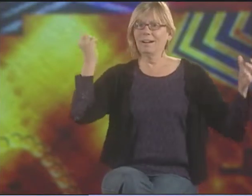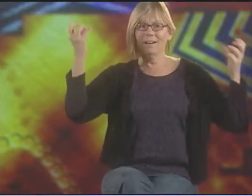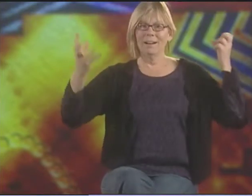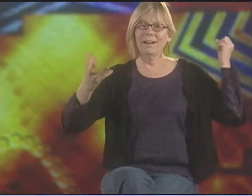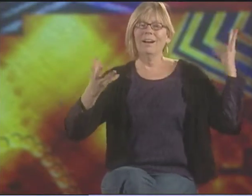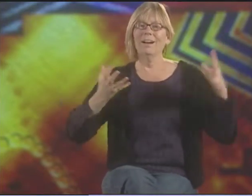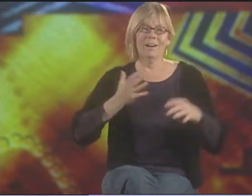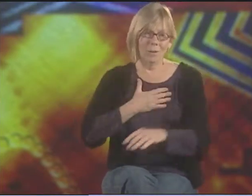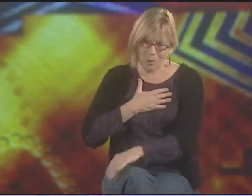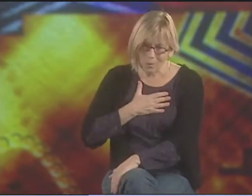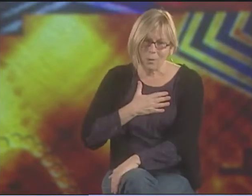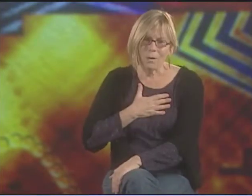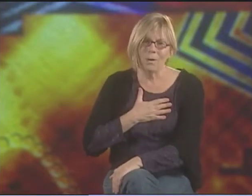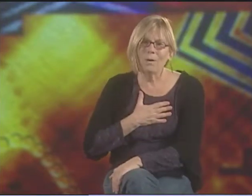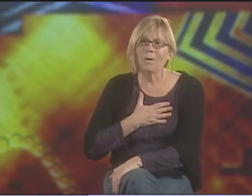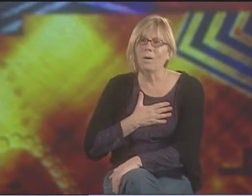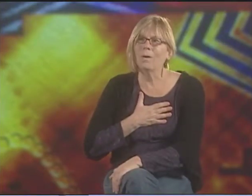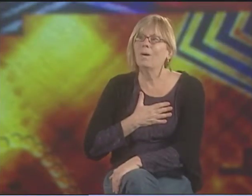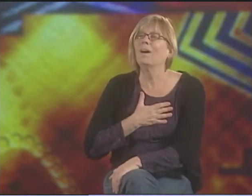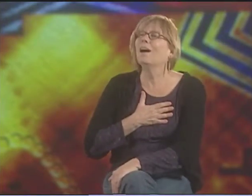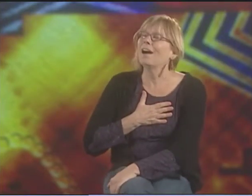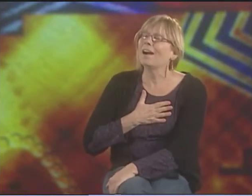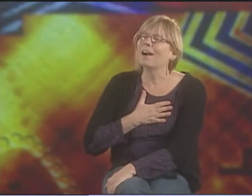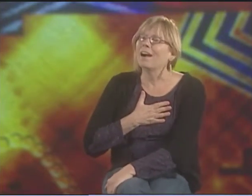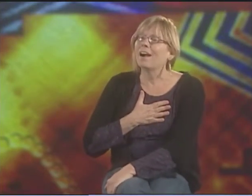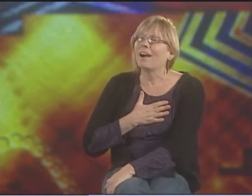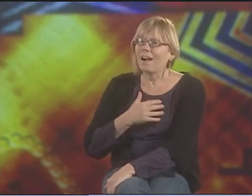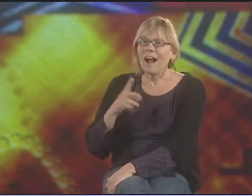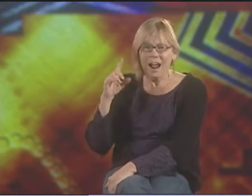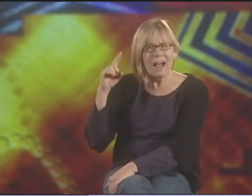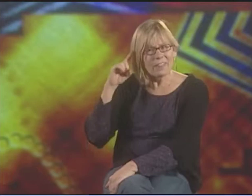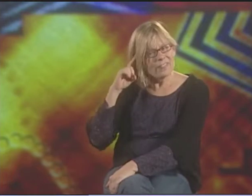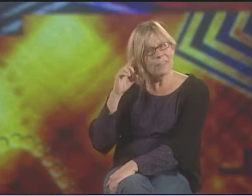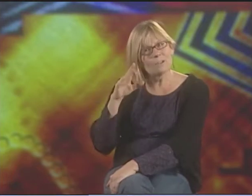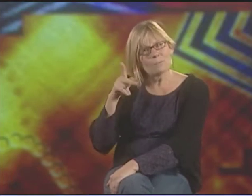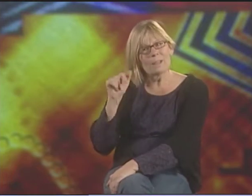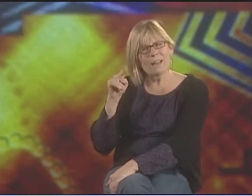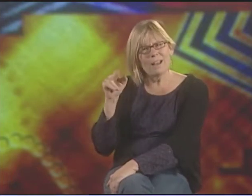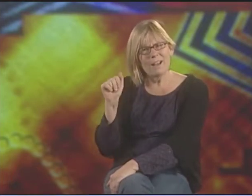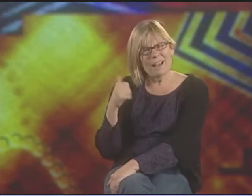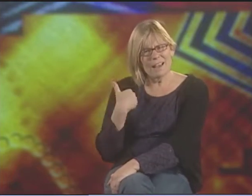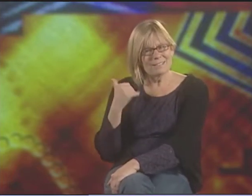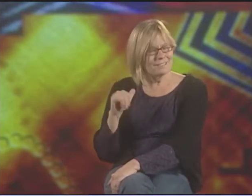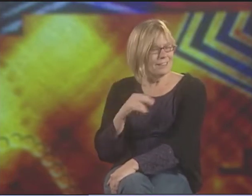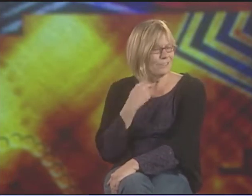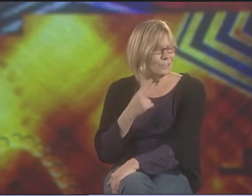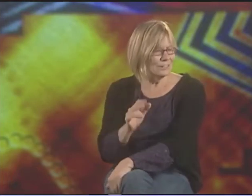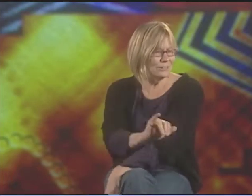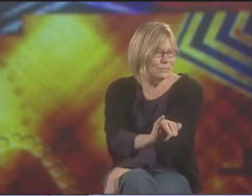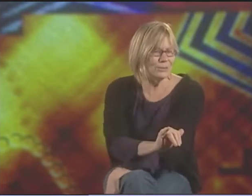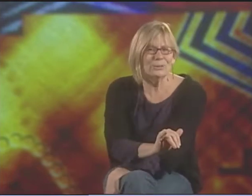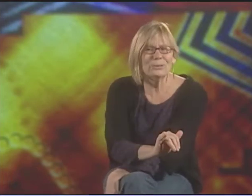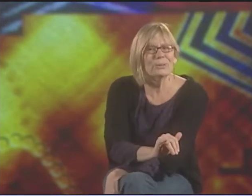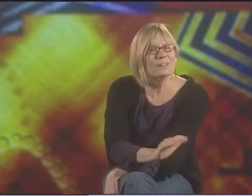UNTIL THEY FOUND THAT IF THEY SIGNED THE POETRY, IT EXPRESSED THEM MUCH MORE CLEARLY. AND I THINK PANARA HAS THAT VOICE, TOO.